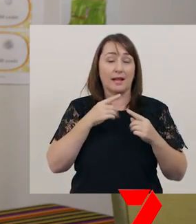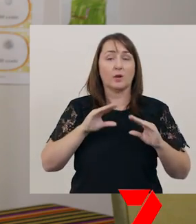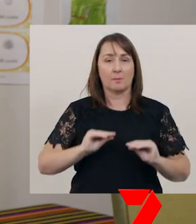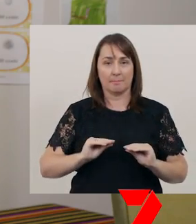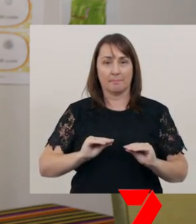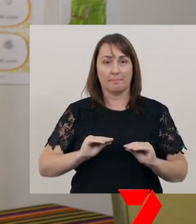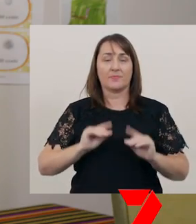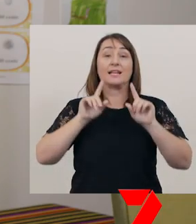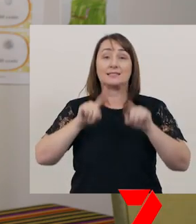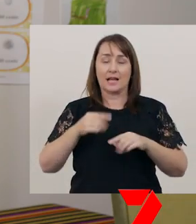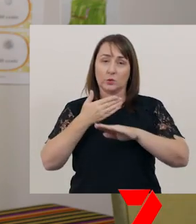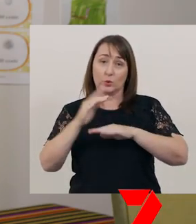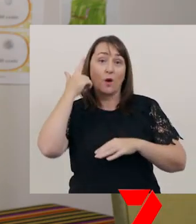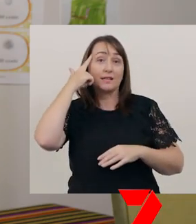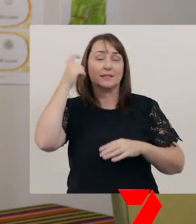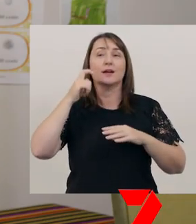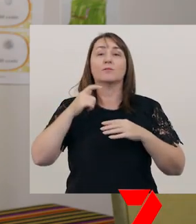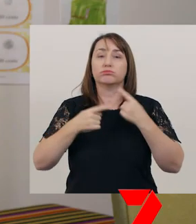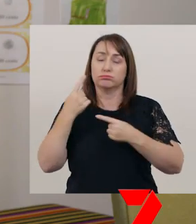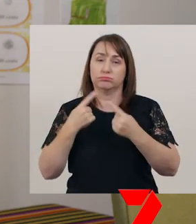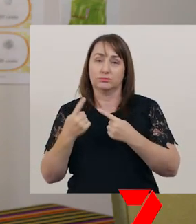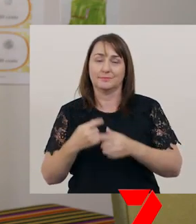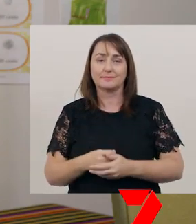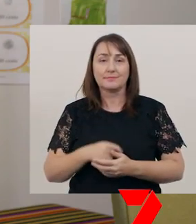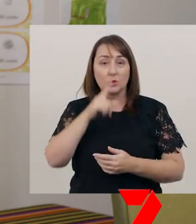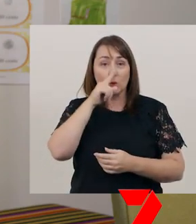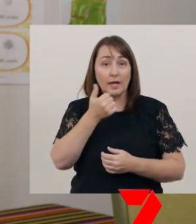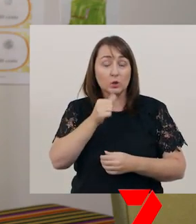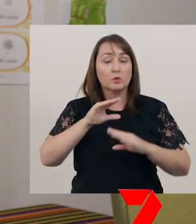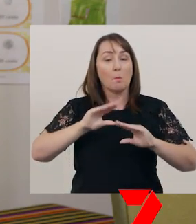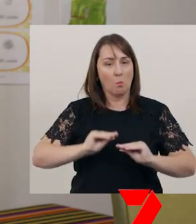You can use pause effectively, to create interest and tension,